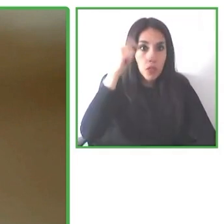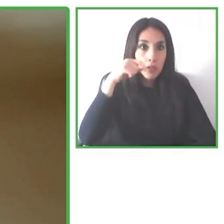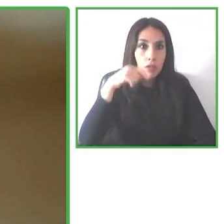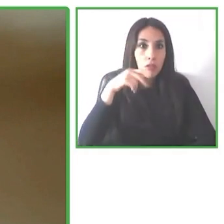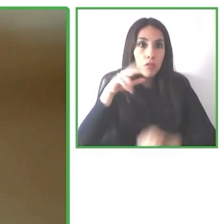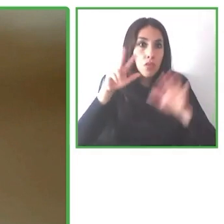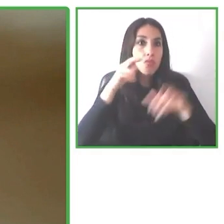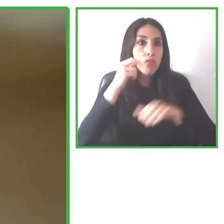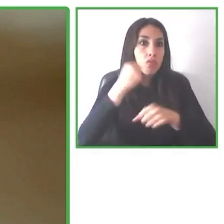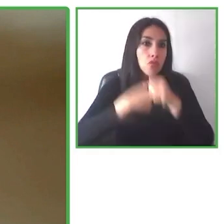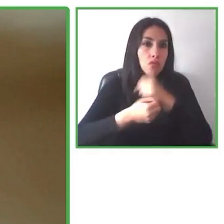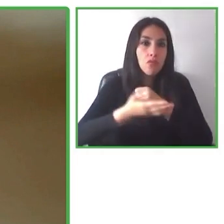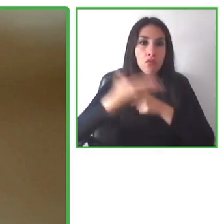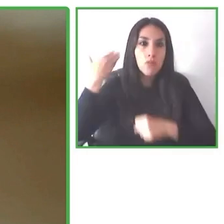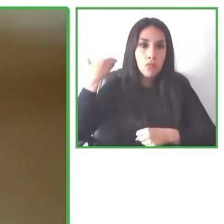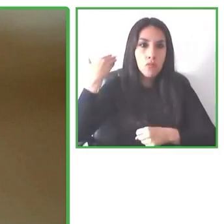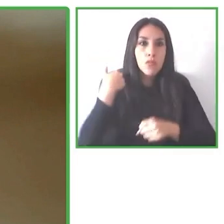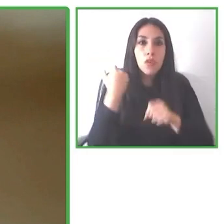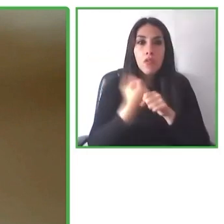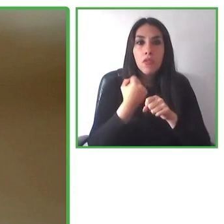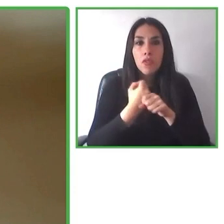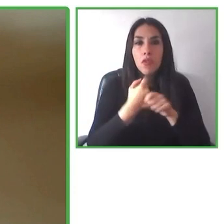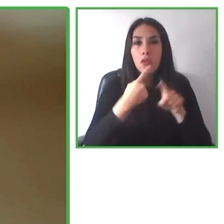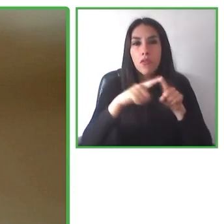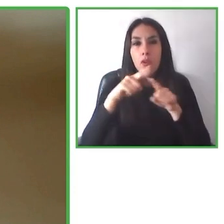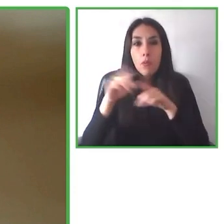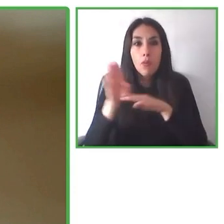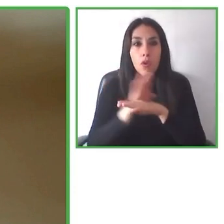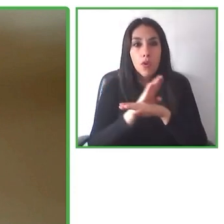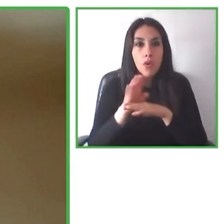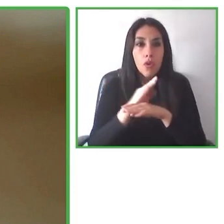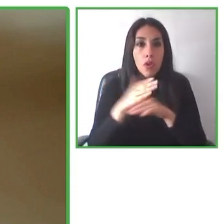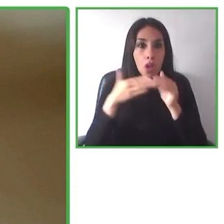and he's been working with as a consultant for several large companies